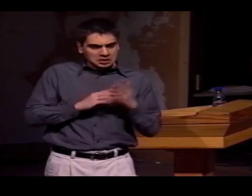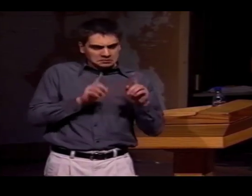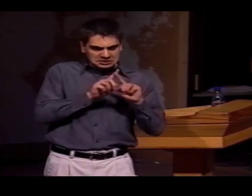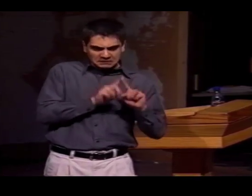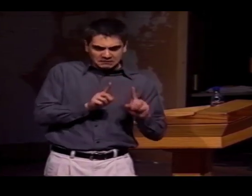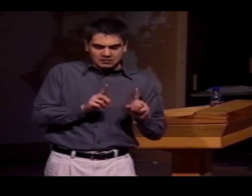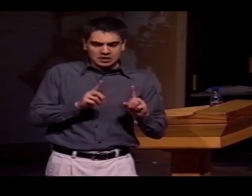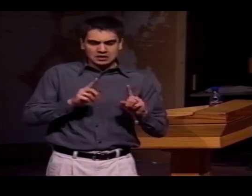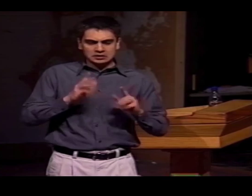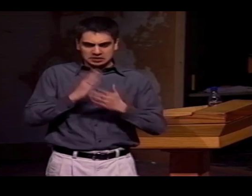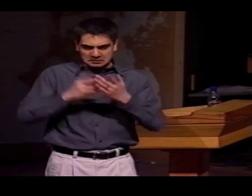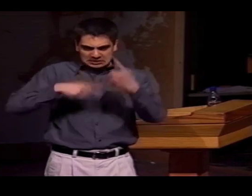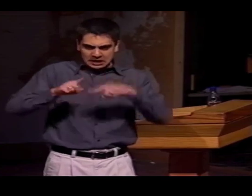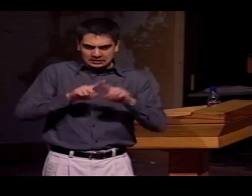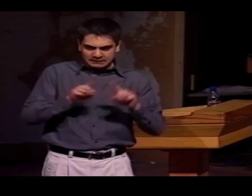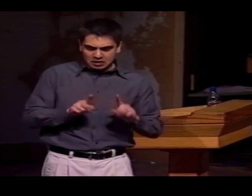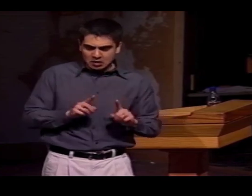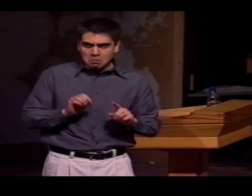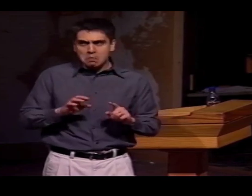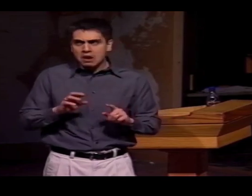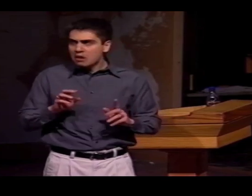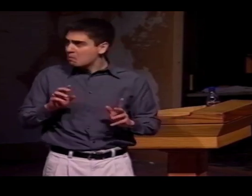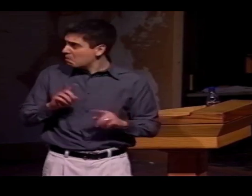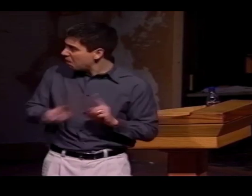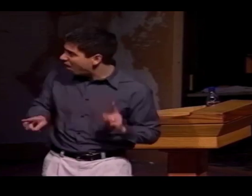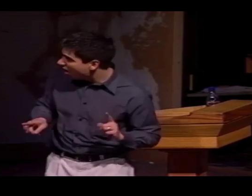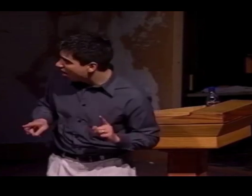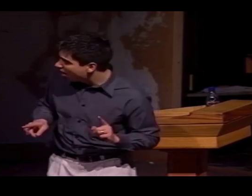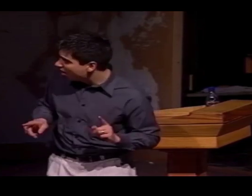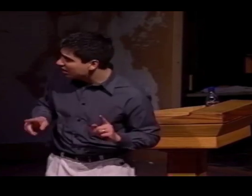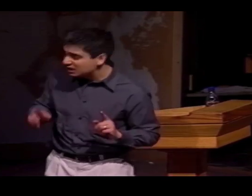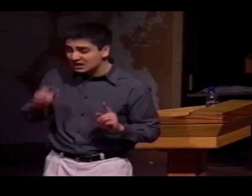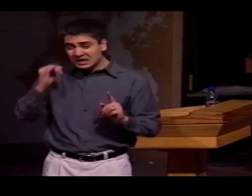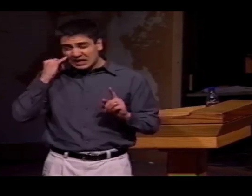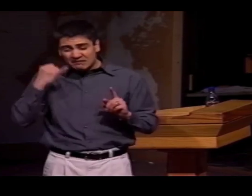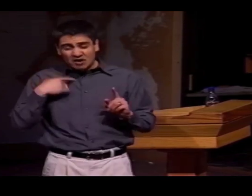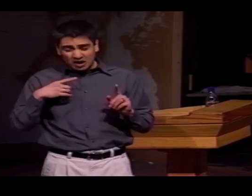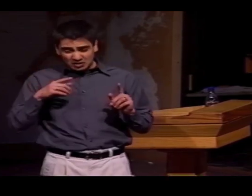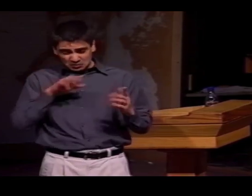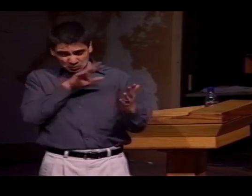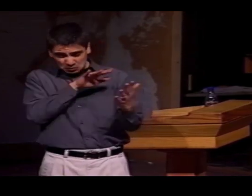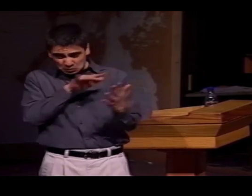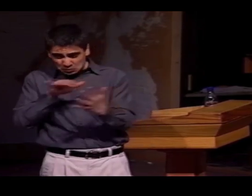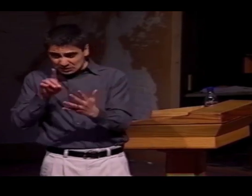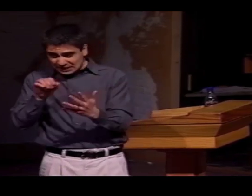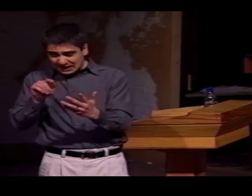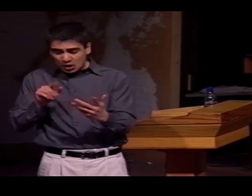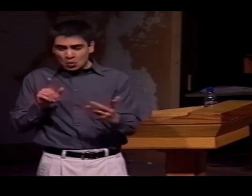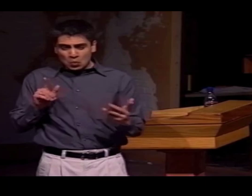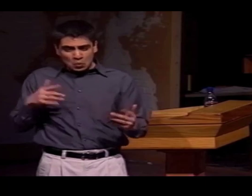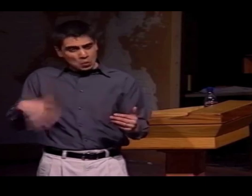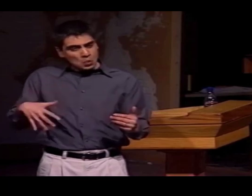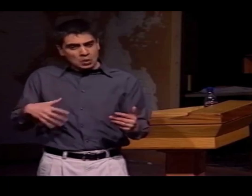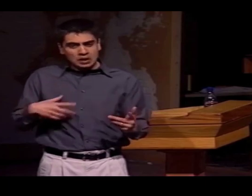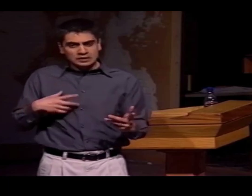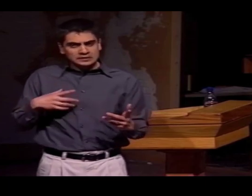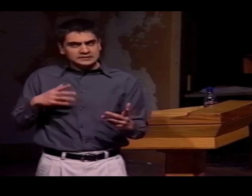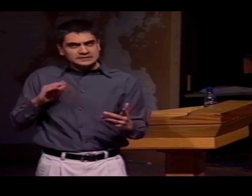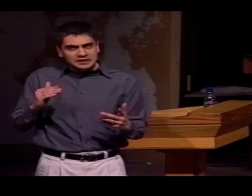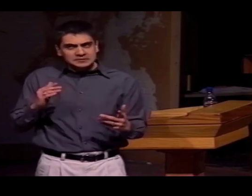BUT THERE ARE SOME VARIETIES WITHIN SIGNS, BUT IF YOU WERE TO COLLECT ALL THAT DATA AND LOOK AT IT,